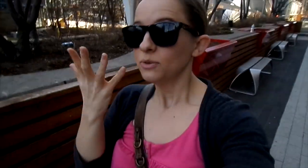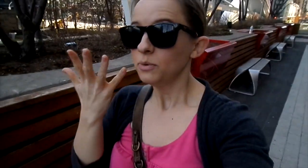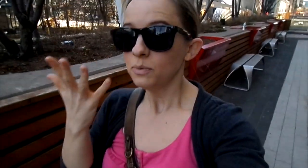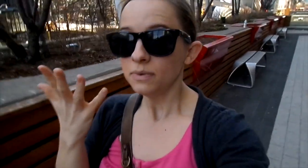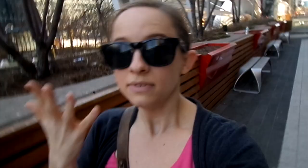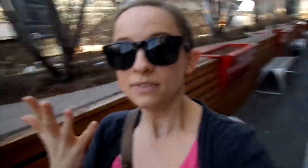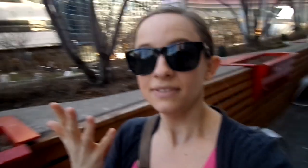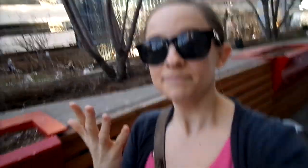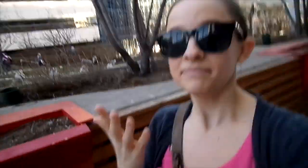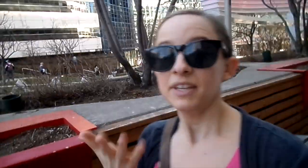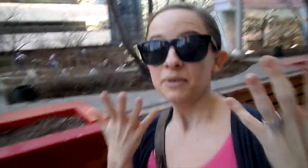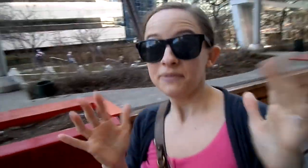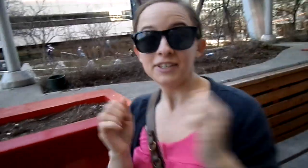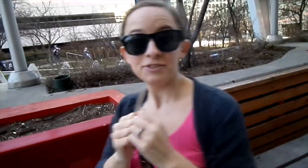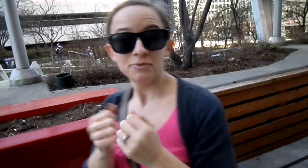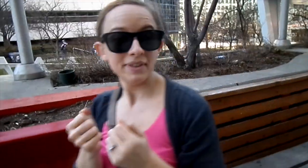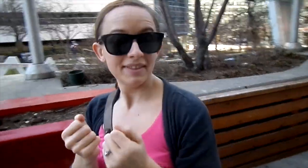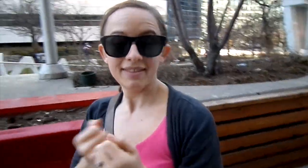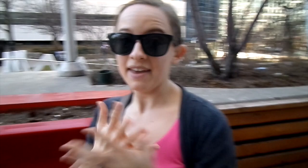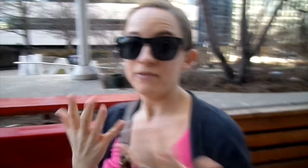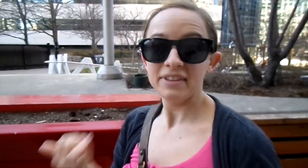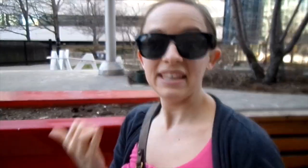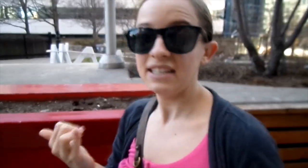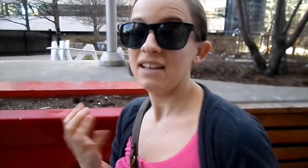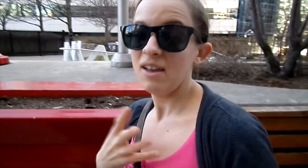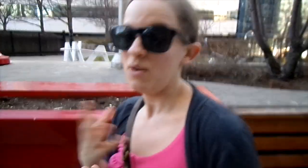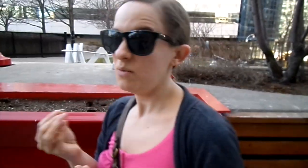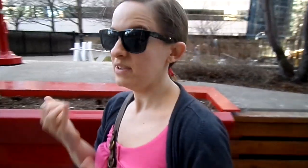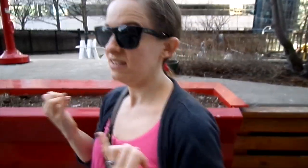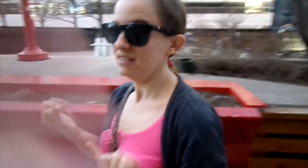So we're finished with everything now